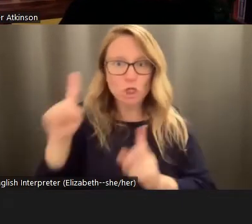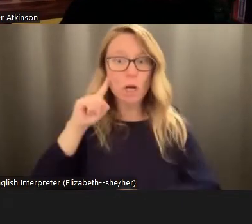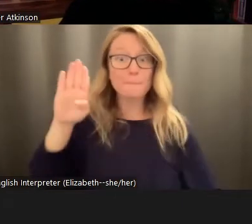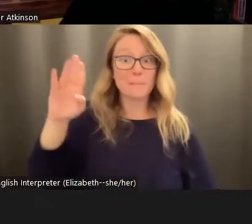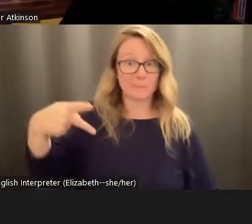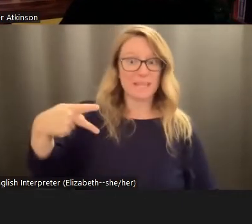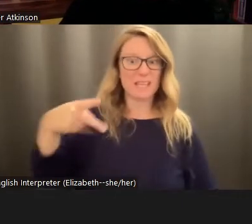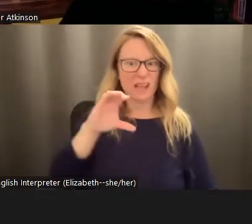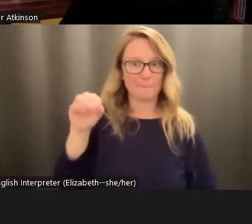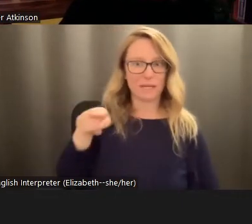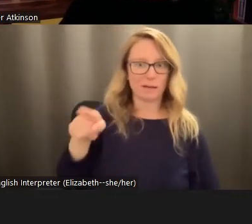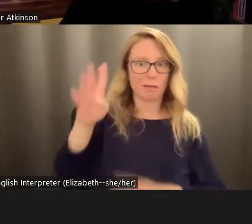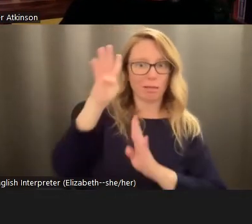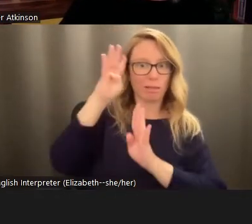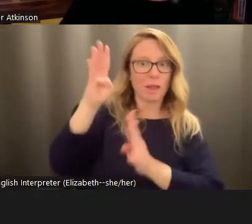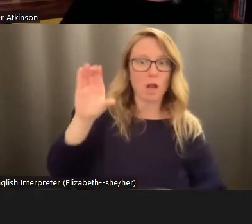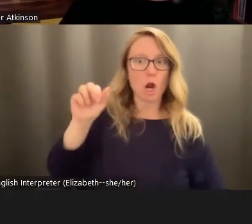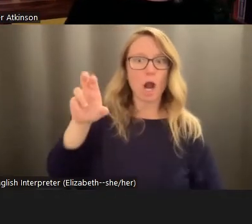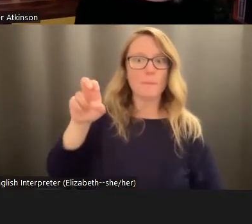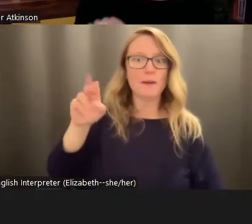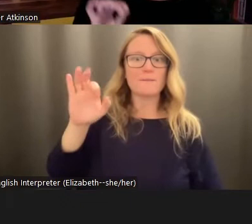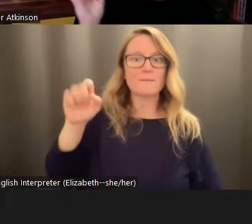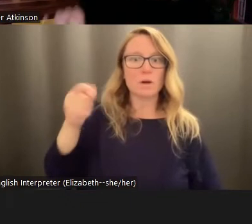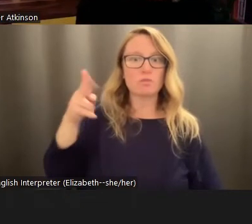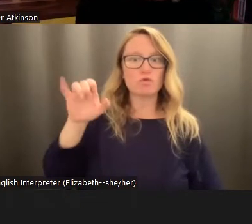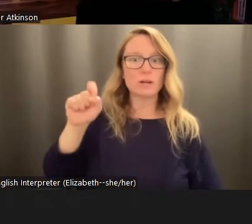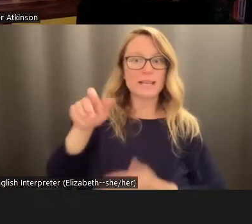invented the carbon footprint calculator, because they want us